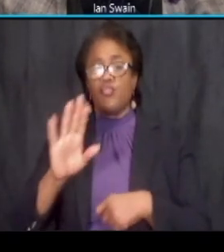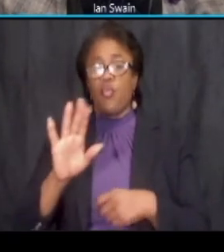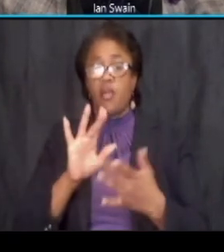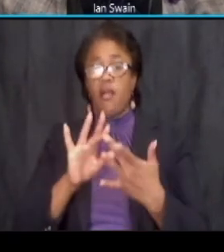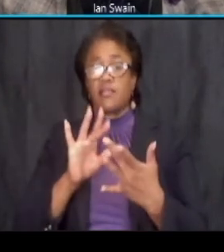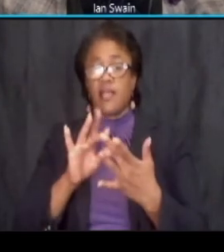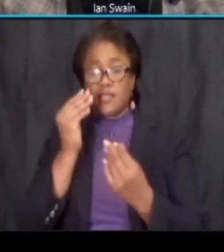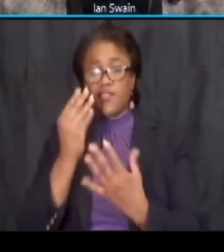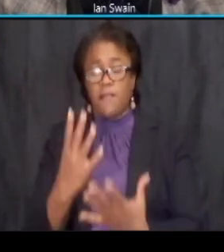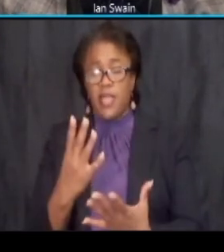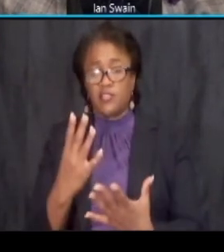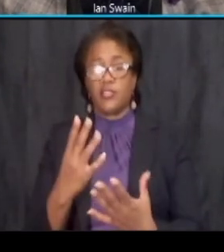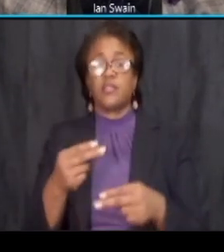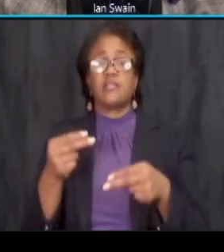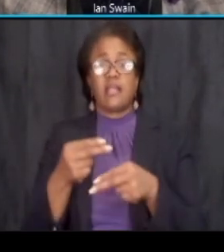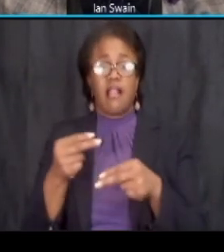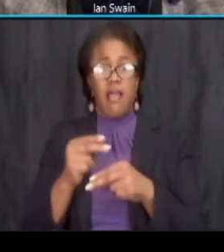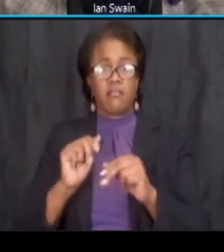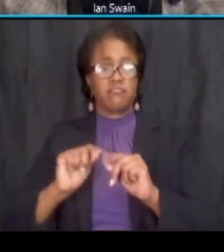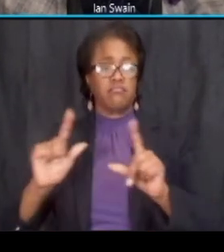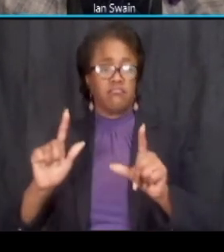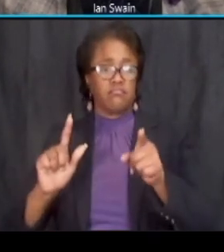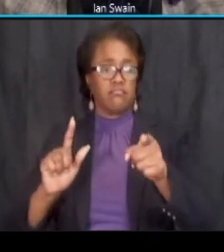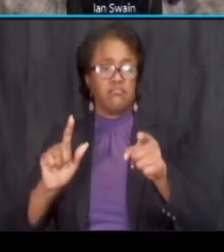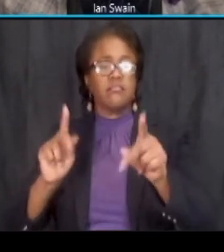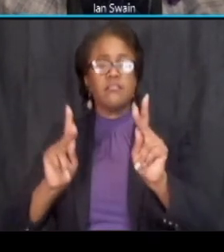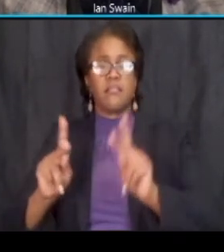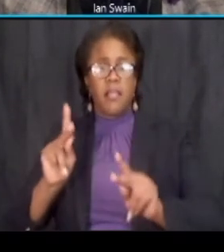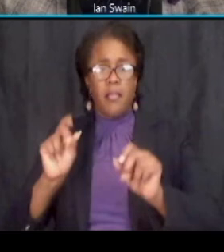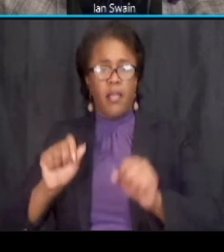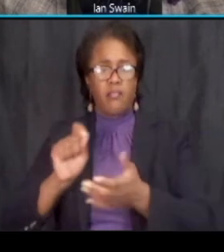the content permission slide up on the screen so folks can write that information down again